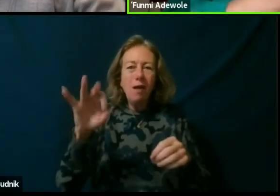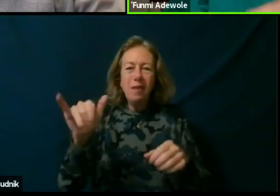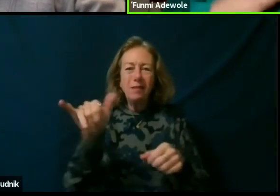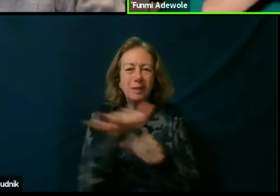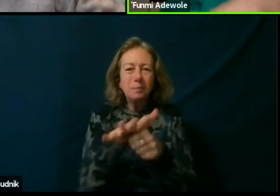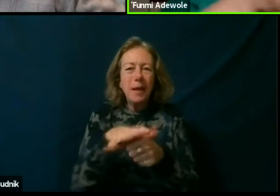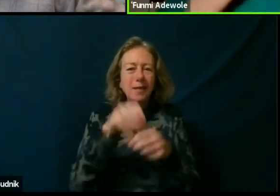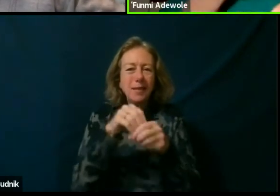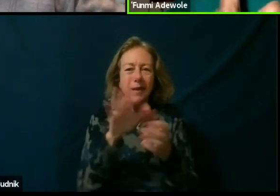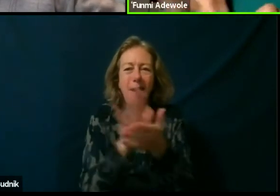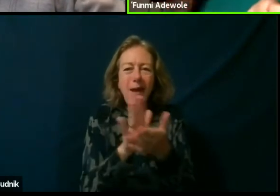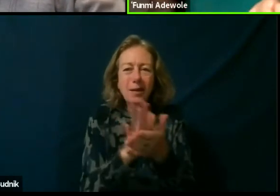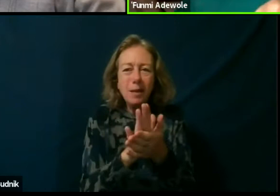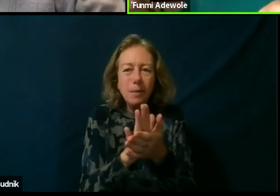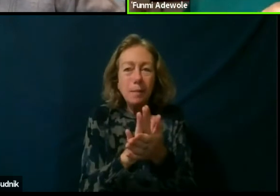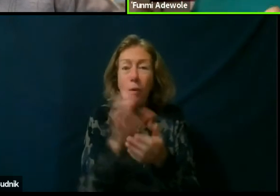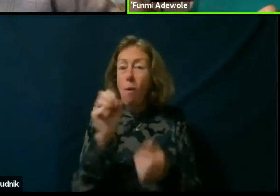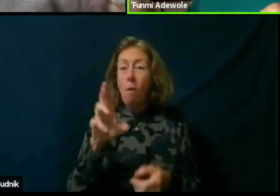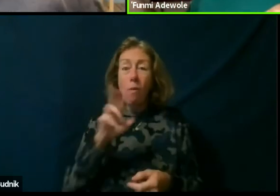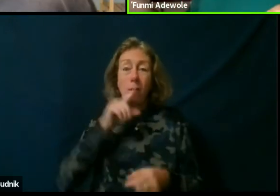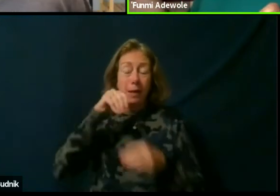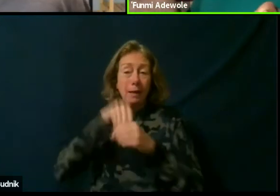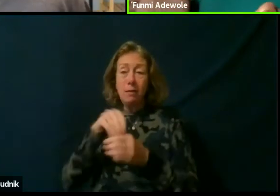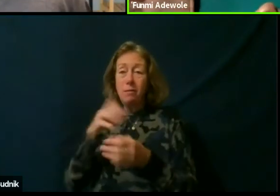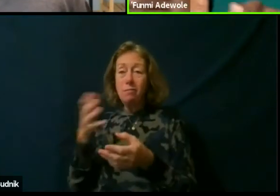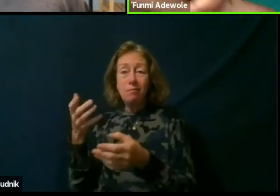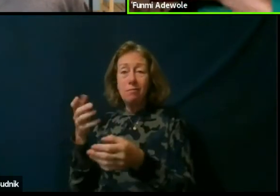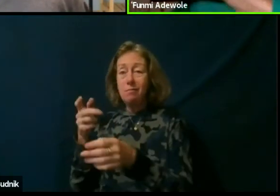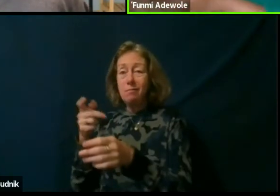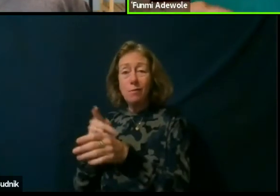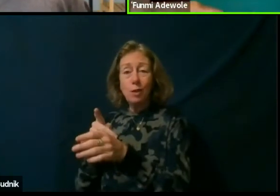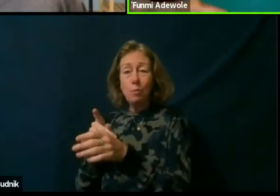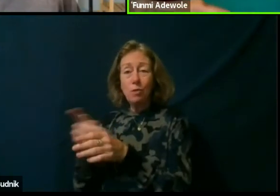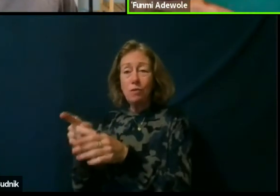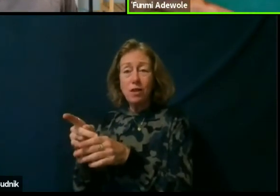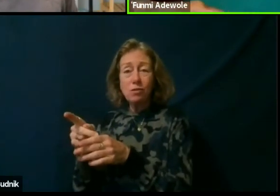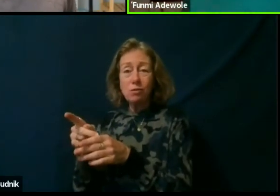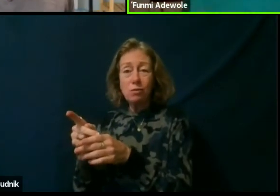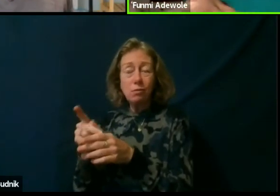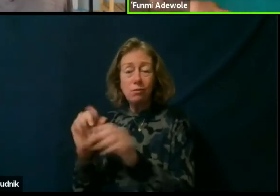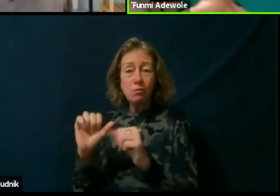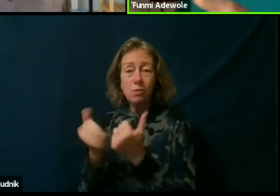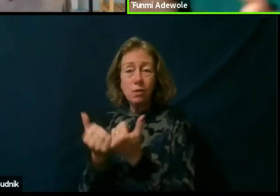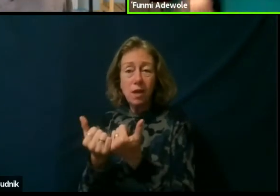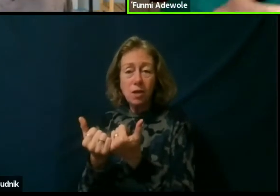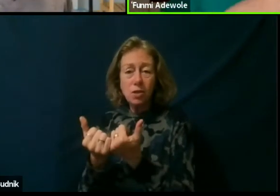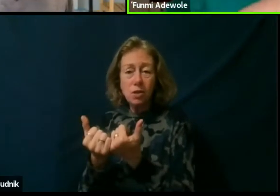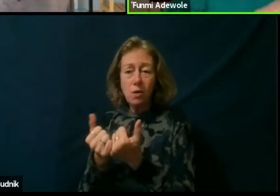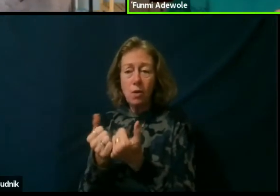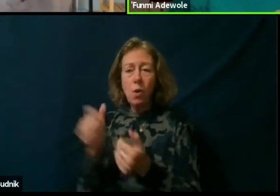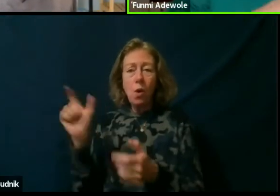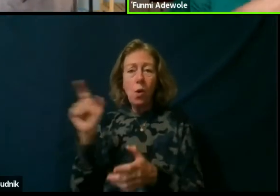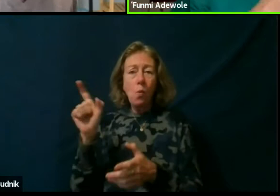or within the professional associations where these skills are recognized